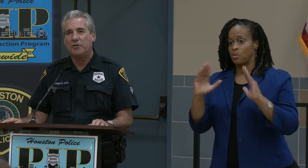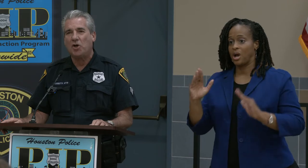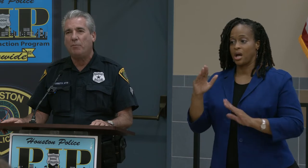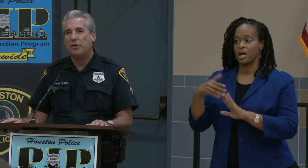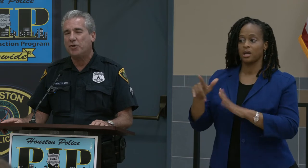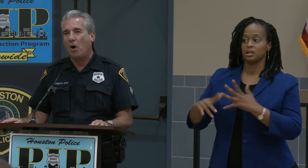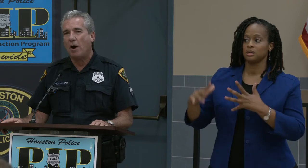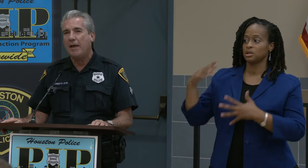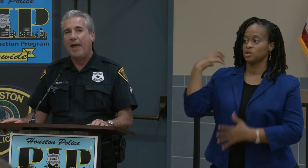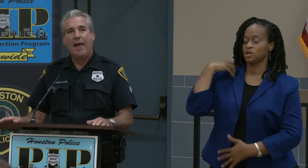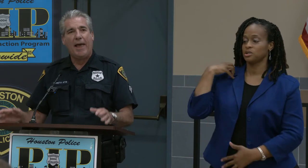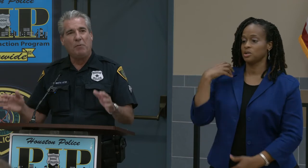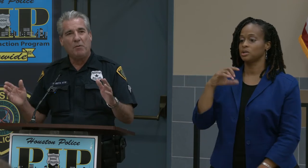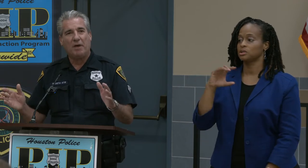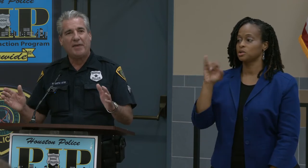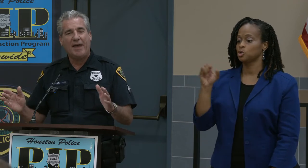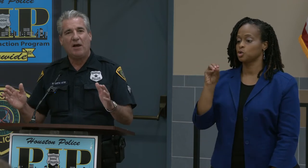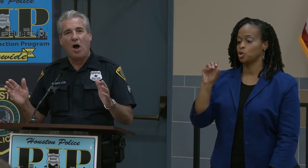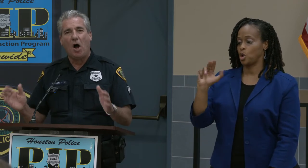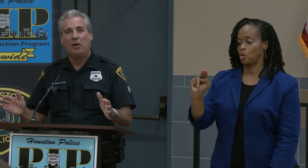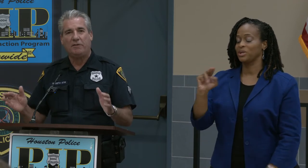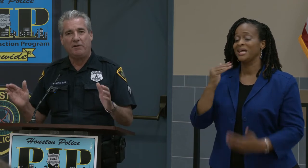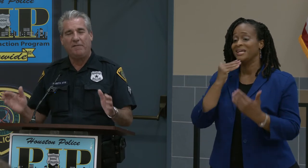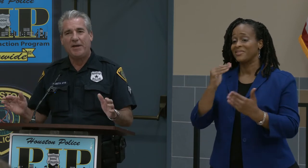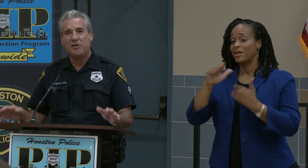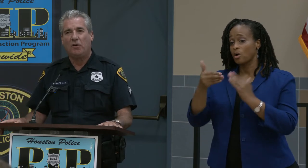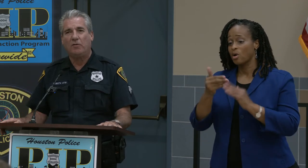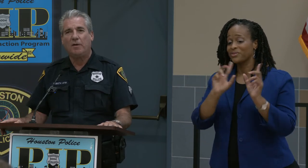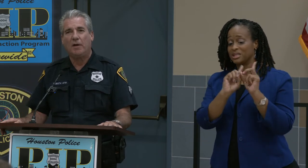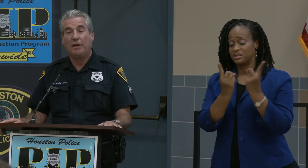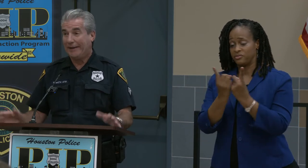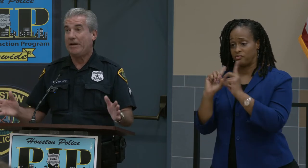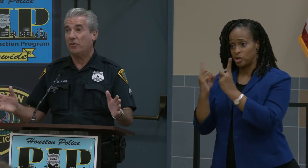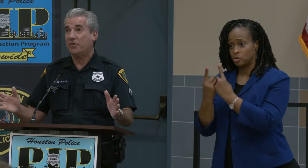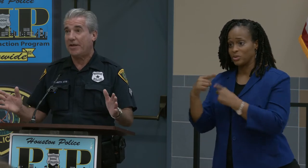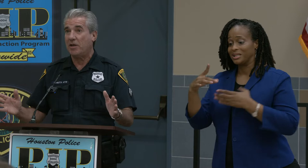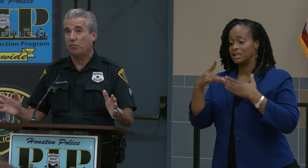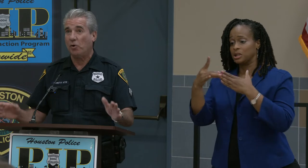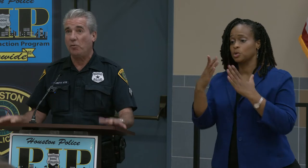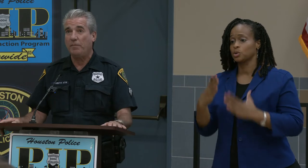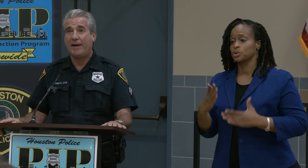Joan Buschor. And we want to thank all of the divisional leaders in this room that